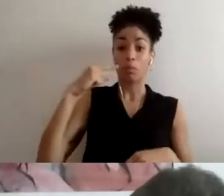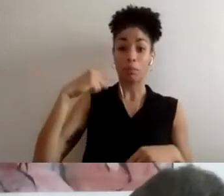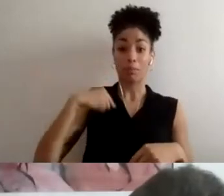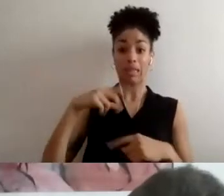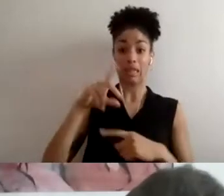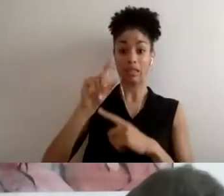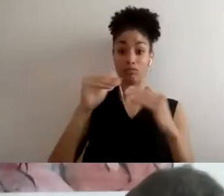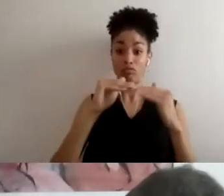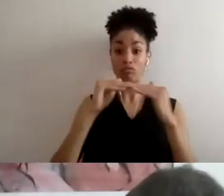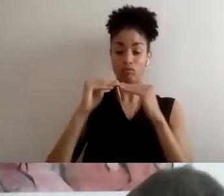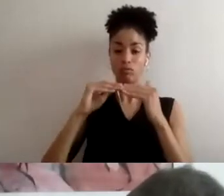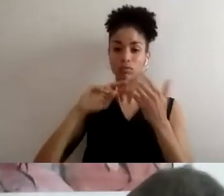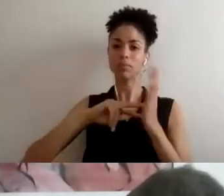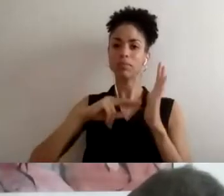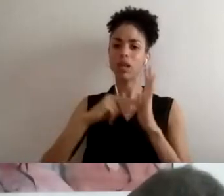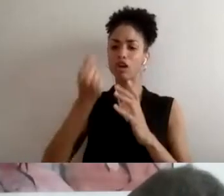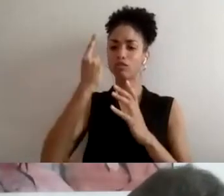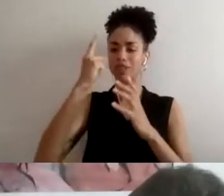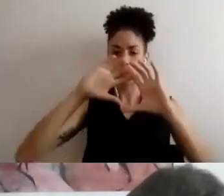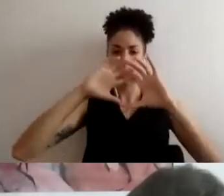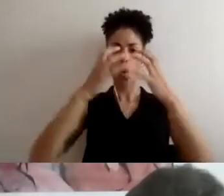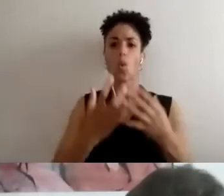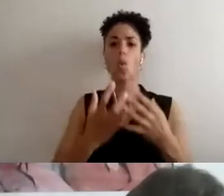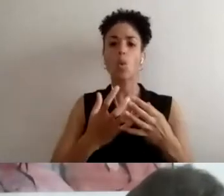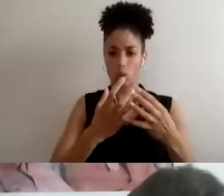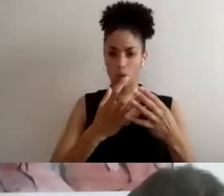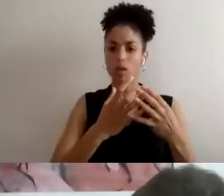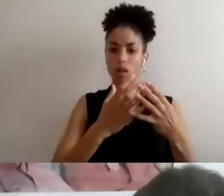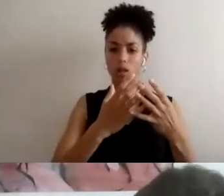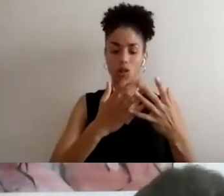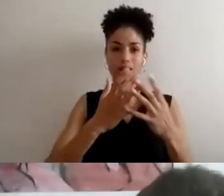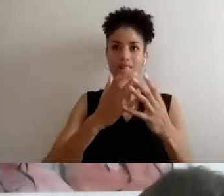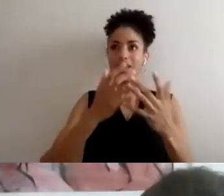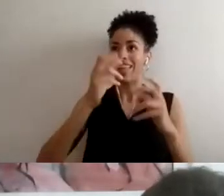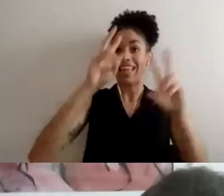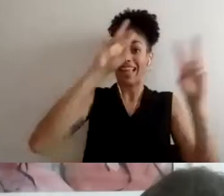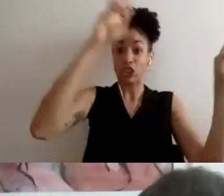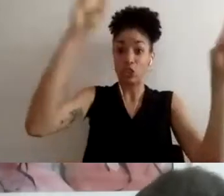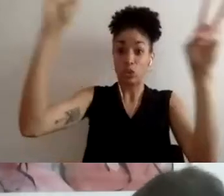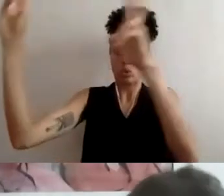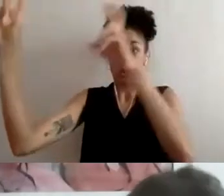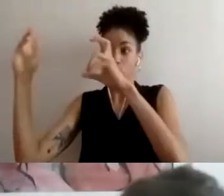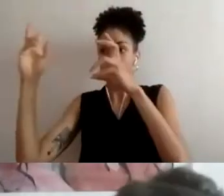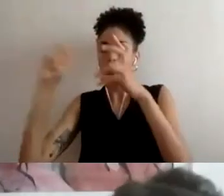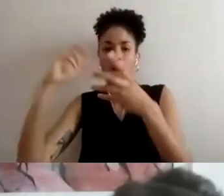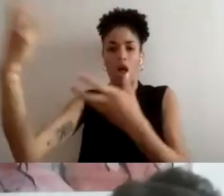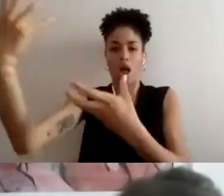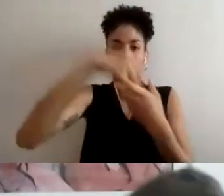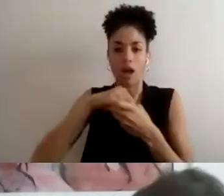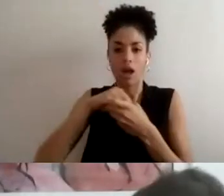the whole of issues in our society that impacts me, that impacts you,